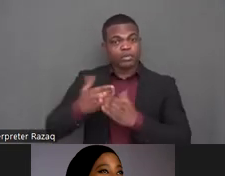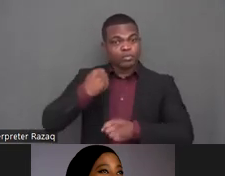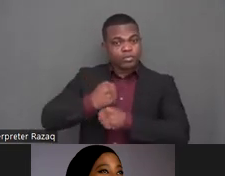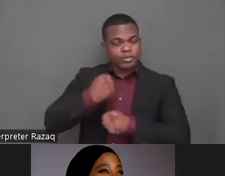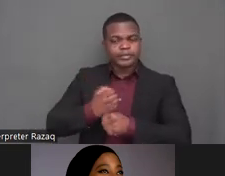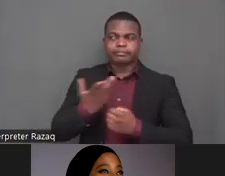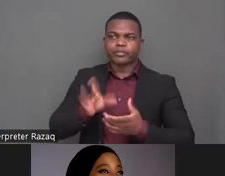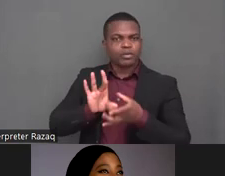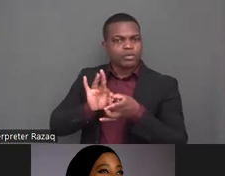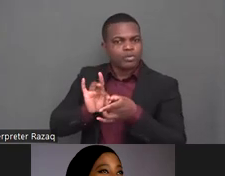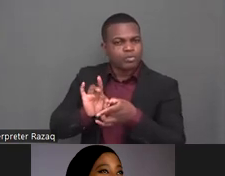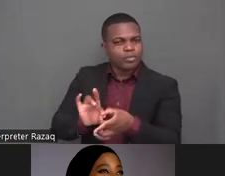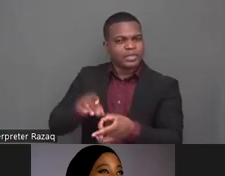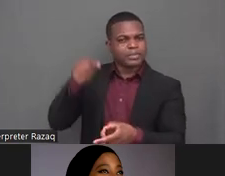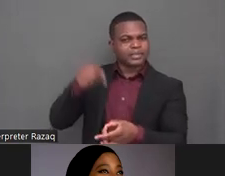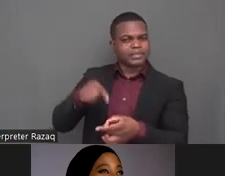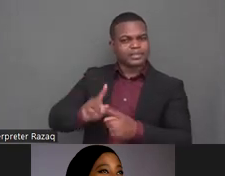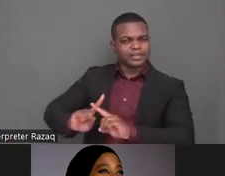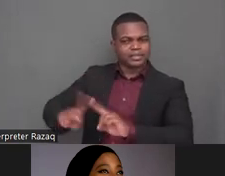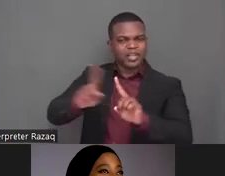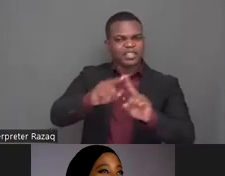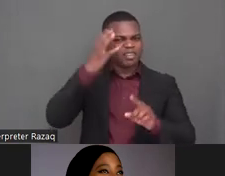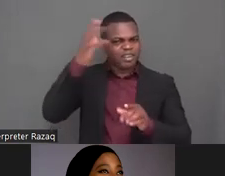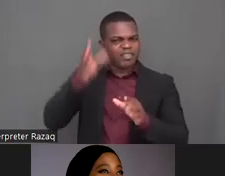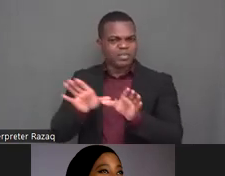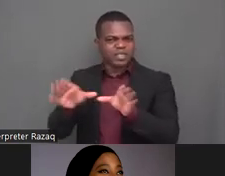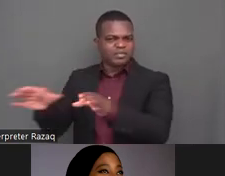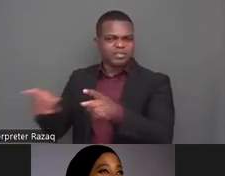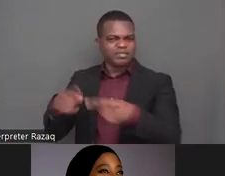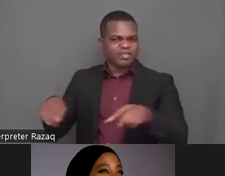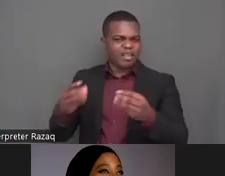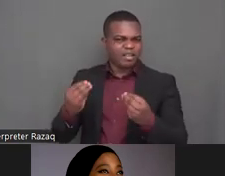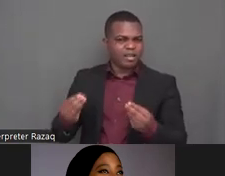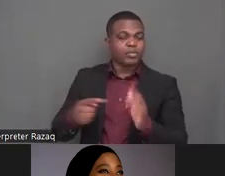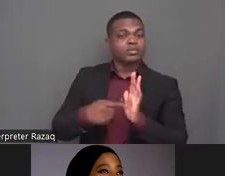the other human rights movement and what do you see as the future of dia in indonesia how will the